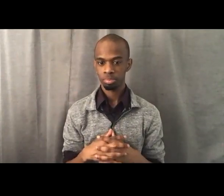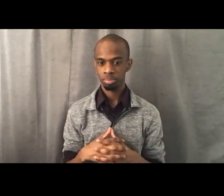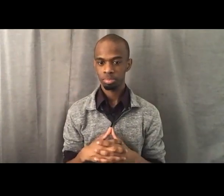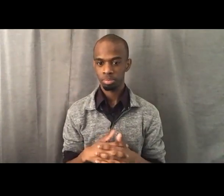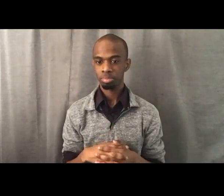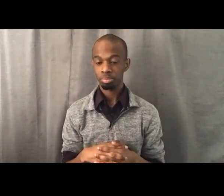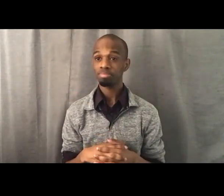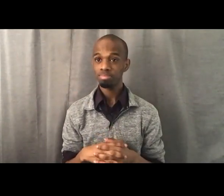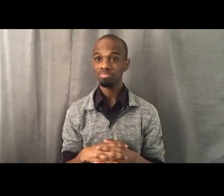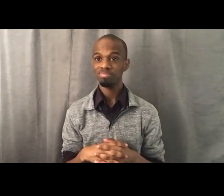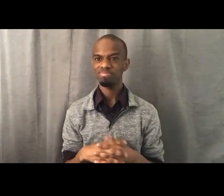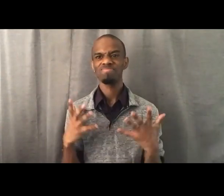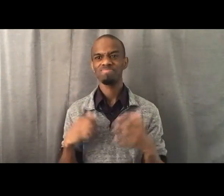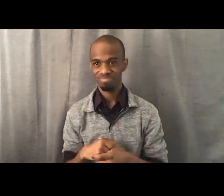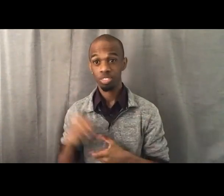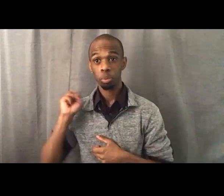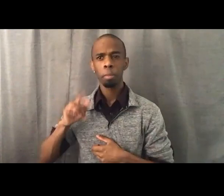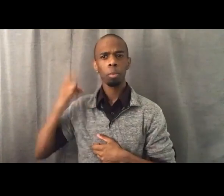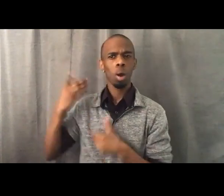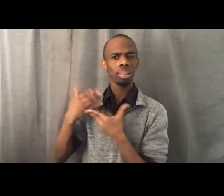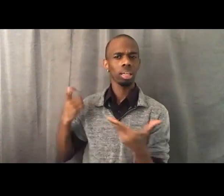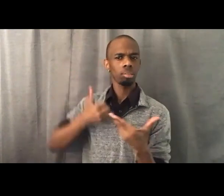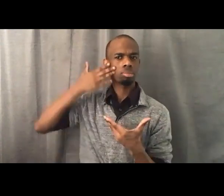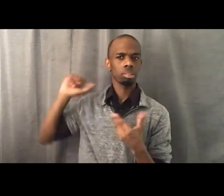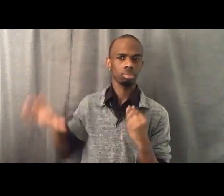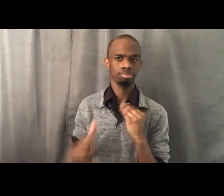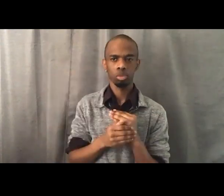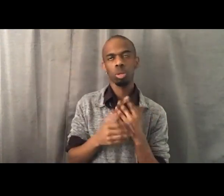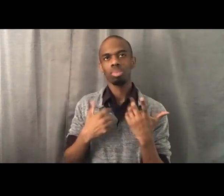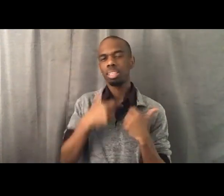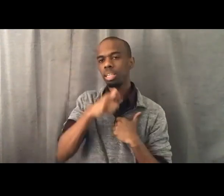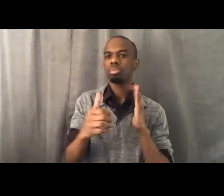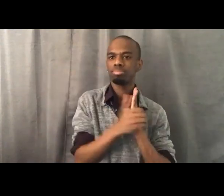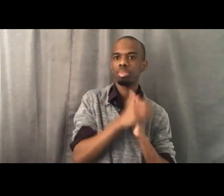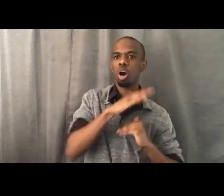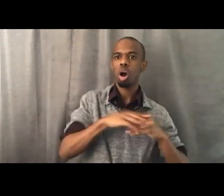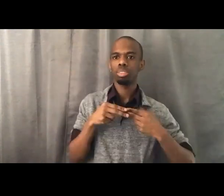There's one thing I didn't put on that slide, because remember we're in a constant state of evolution and growth.